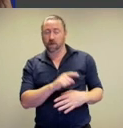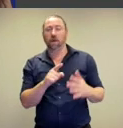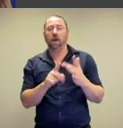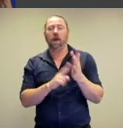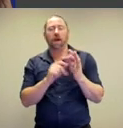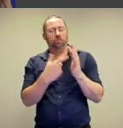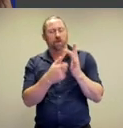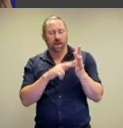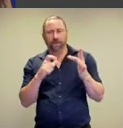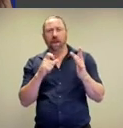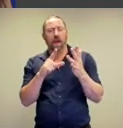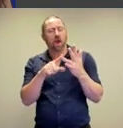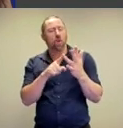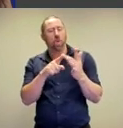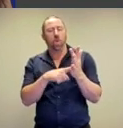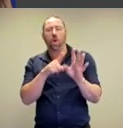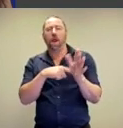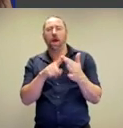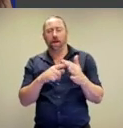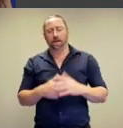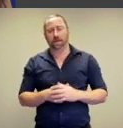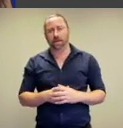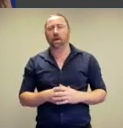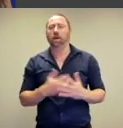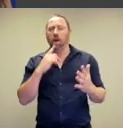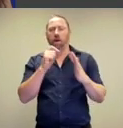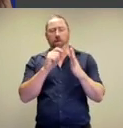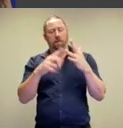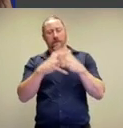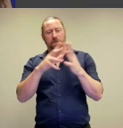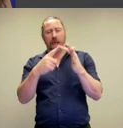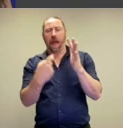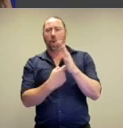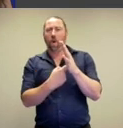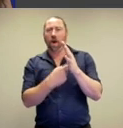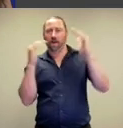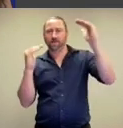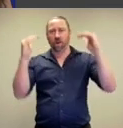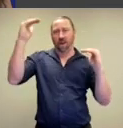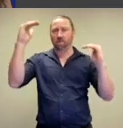left corner we have Abramović and Ulay where we'll be thinking about power